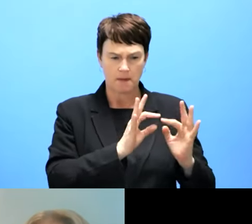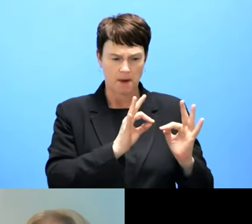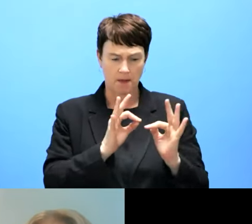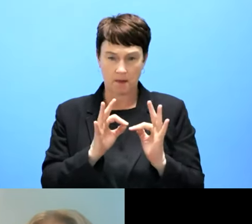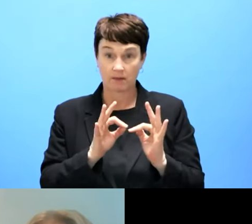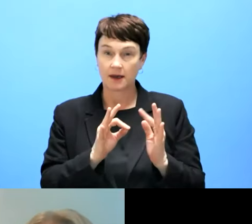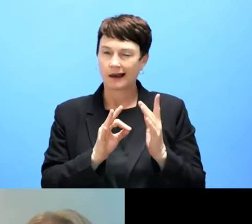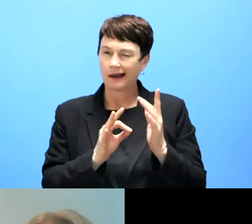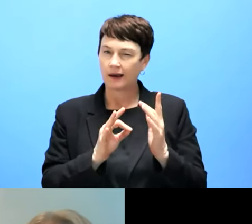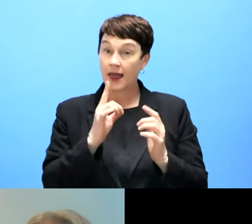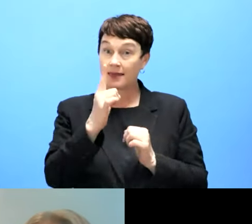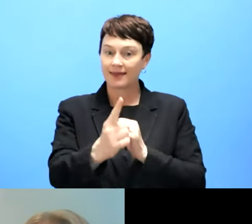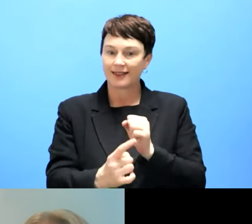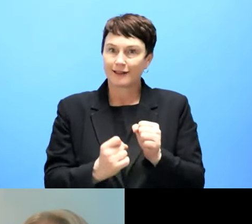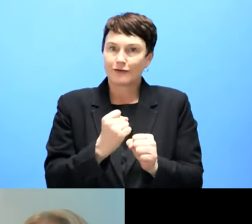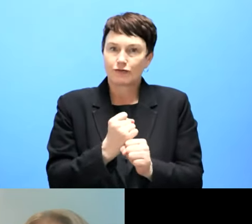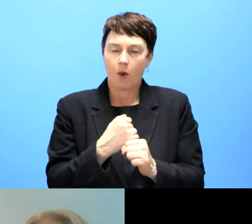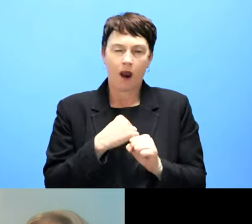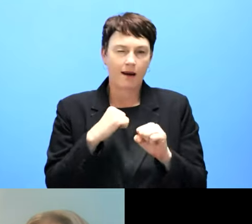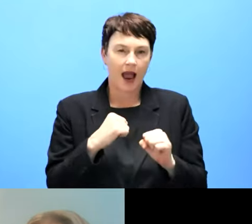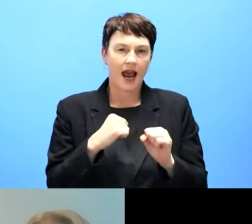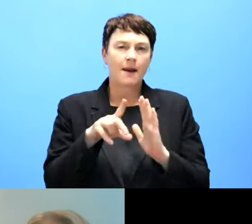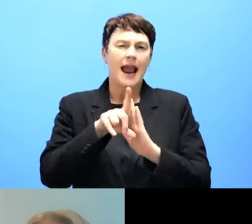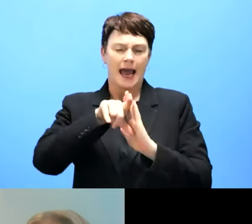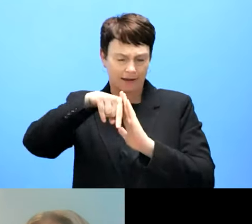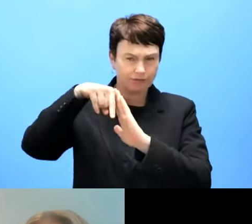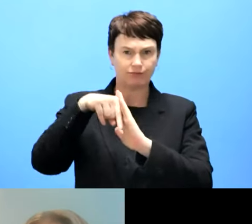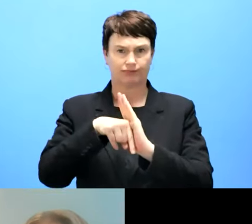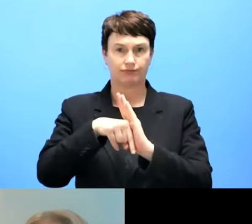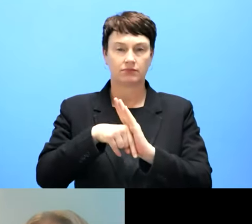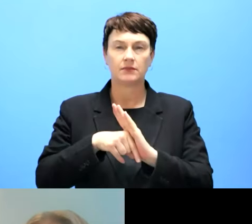I mean we used a lot of resources to do the accessibility statement, and check